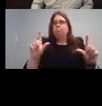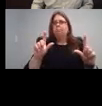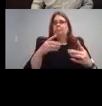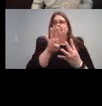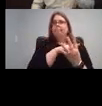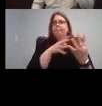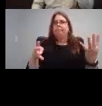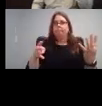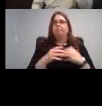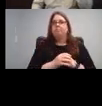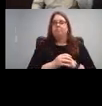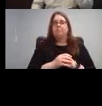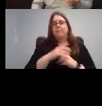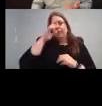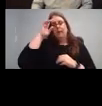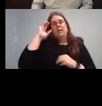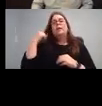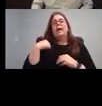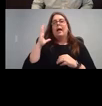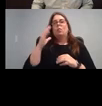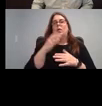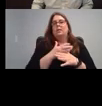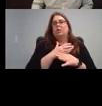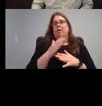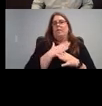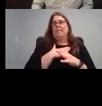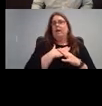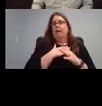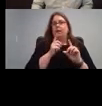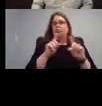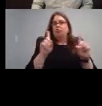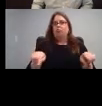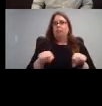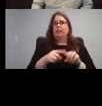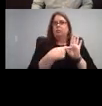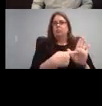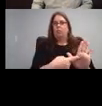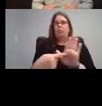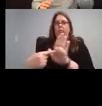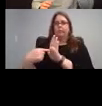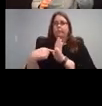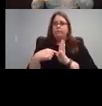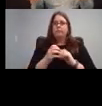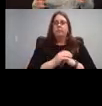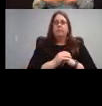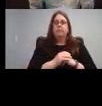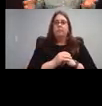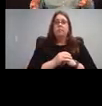through it while we do this, feel free but I am going to be sharing my screen so you can see it. This is a living document.